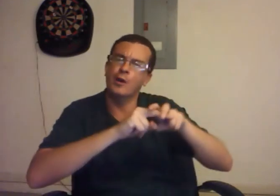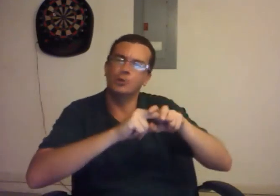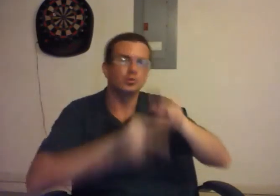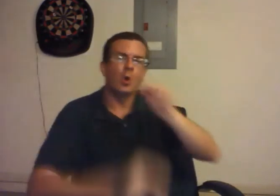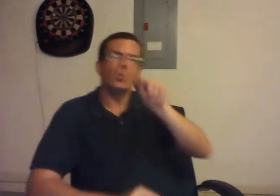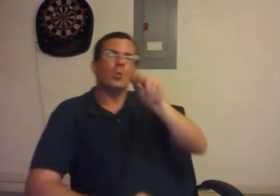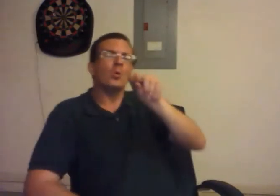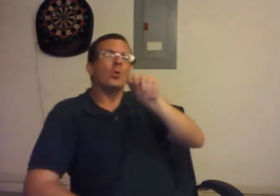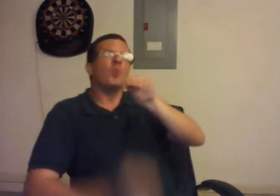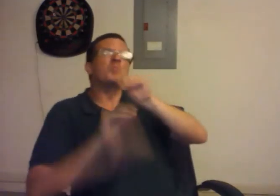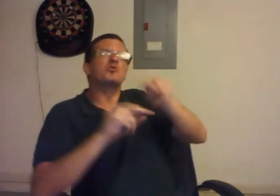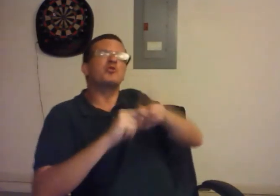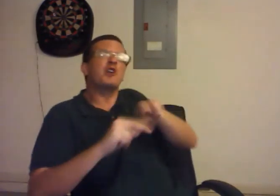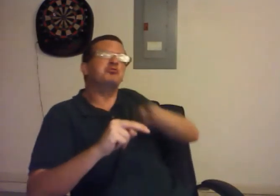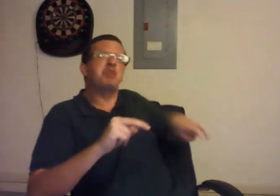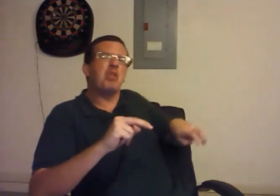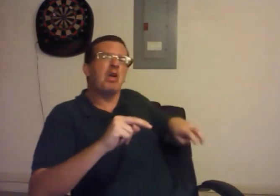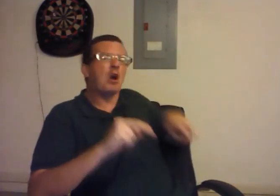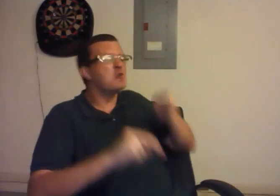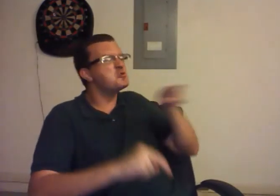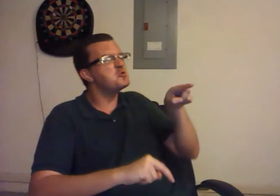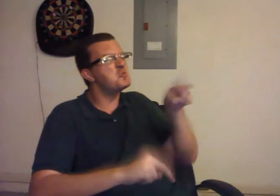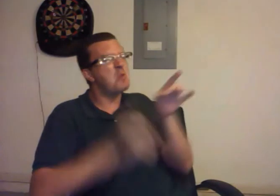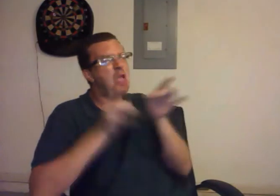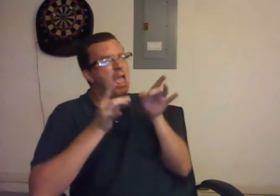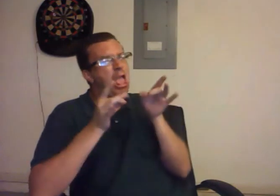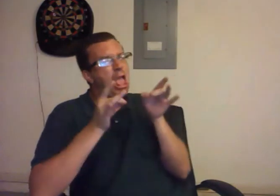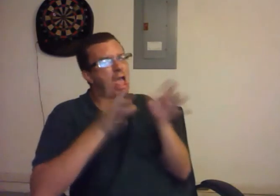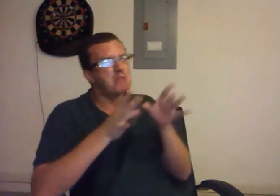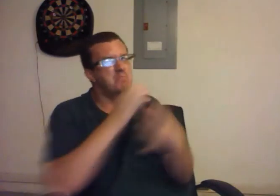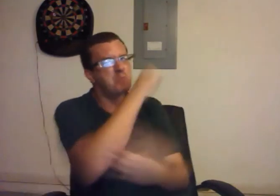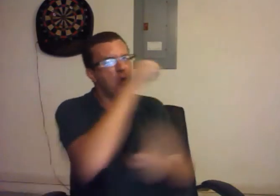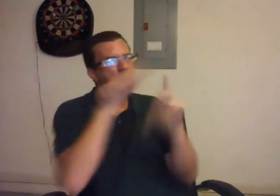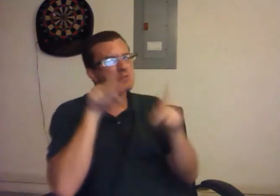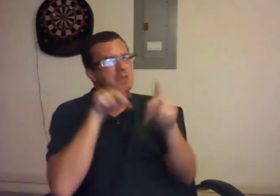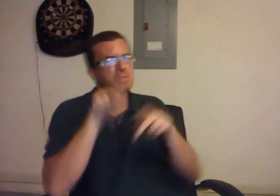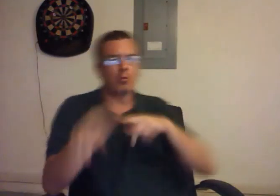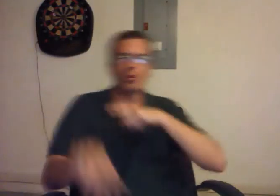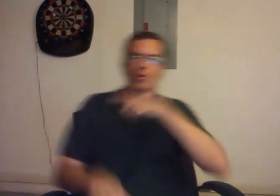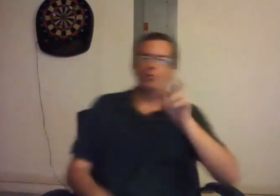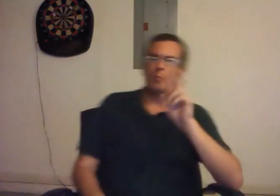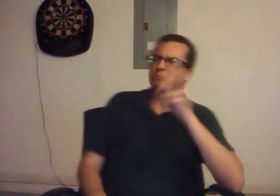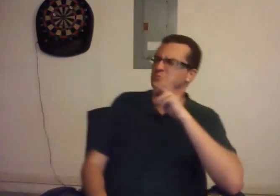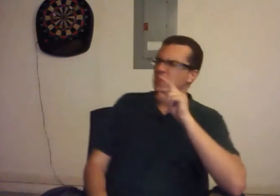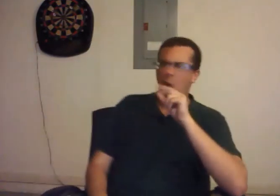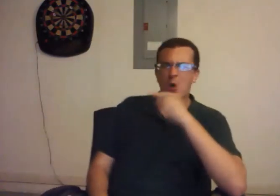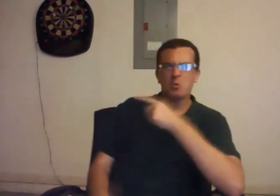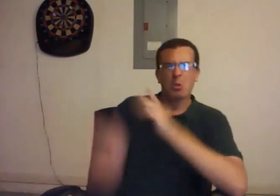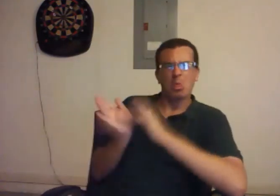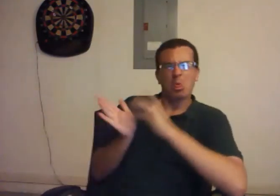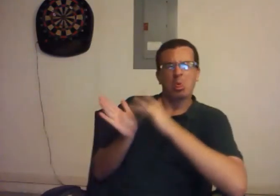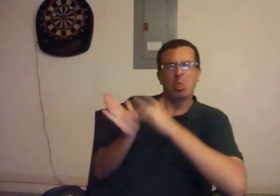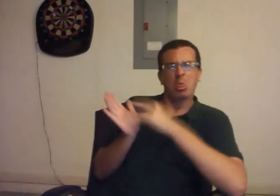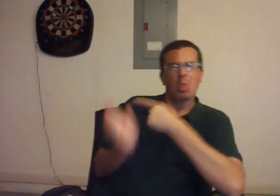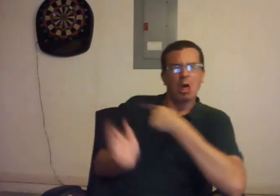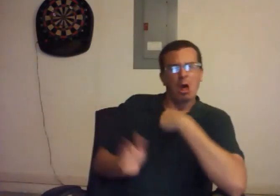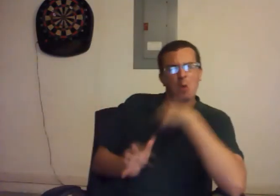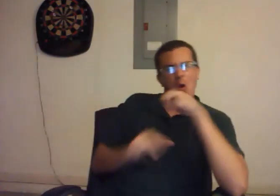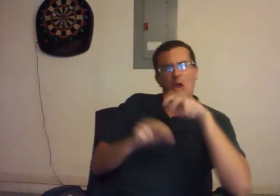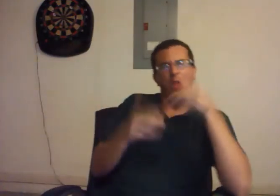"No, put the chairs there. Yooouuuu, you hate poor people!" "No, you bunch of freeloaders, we want it by the pool!"